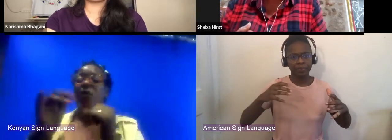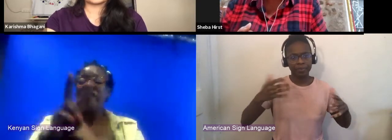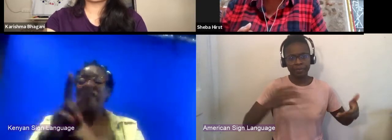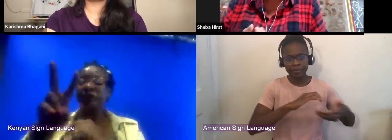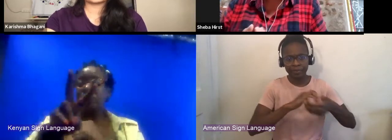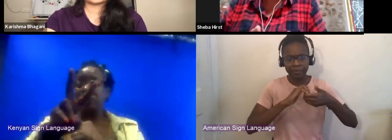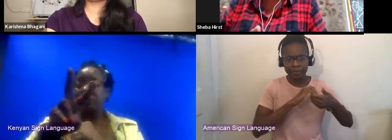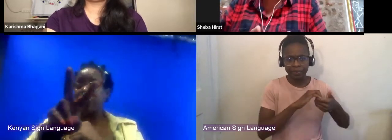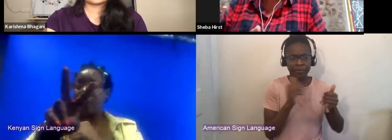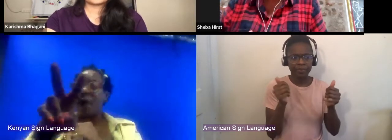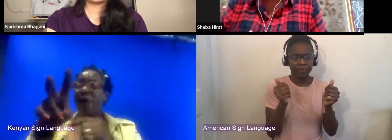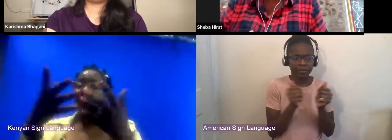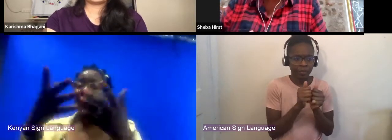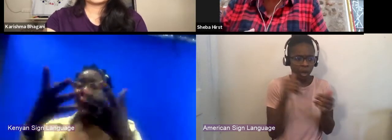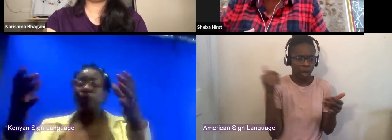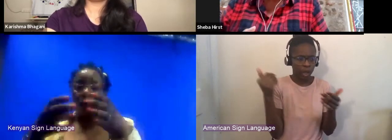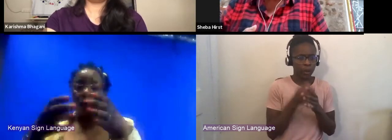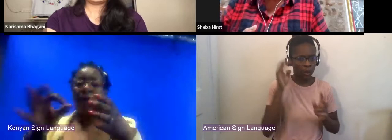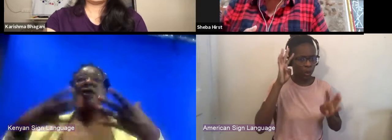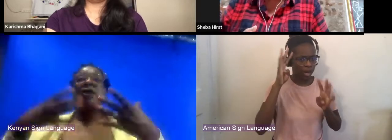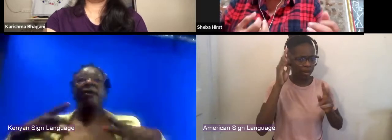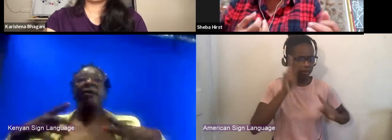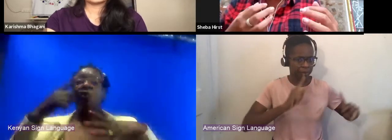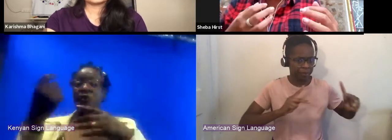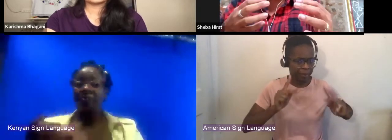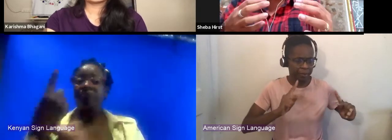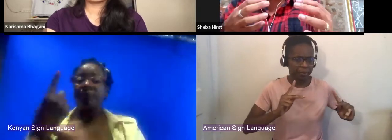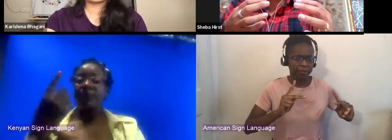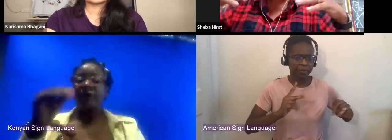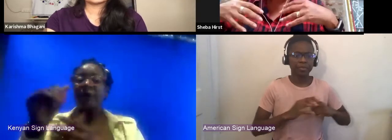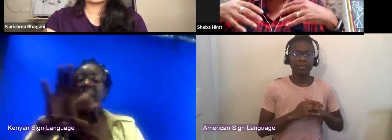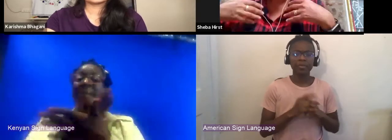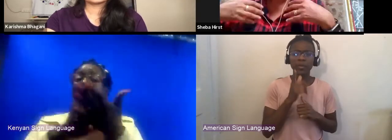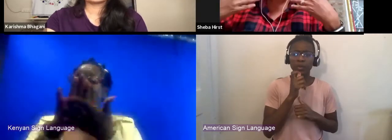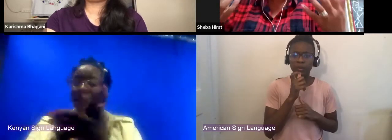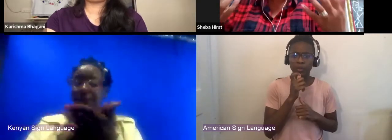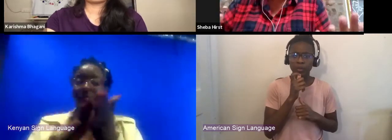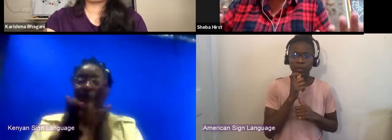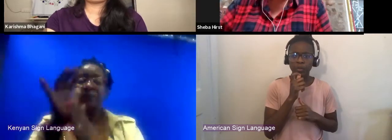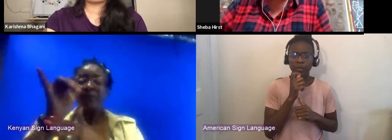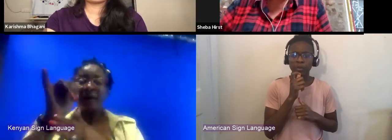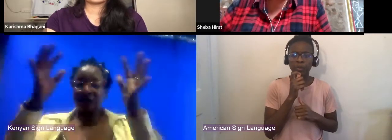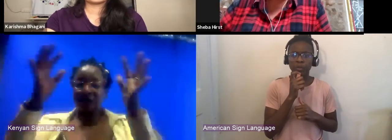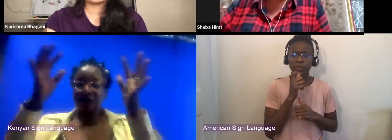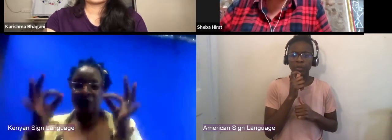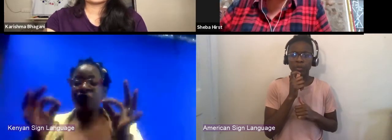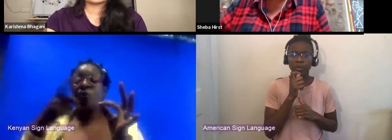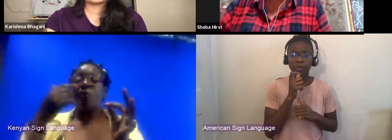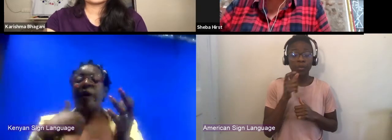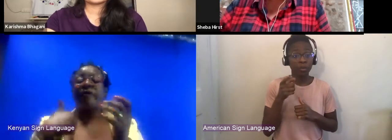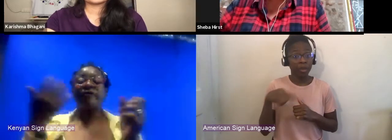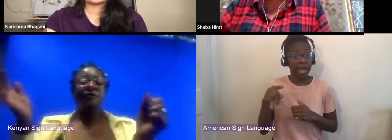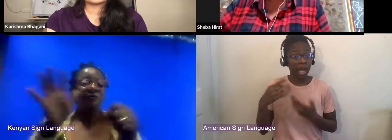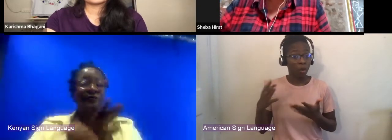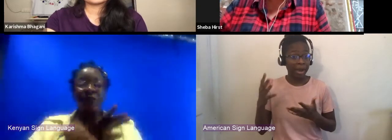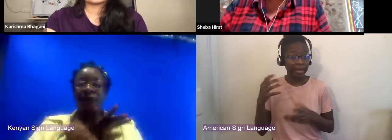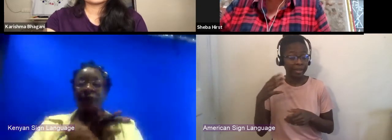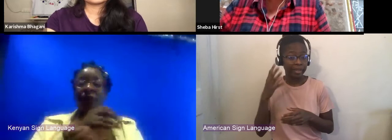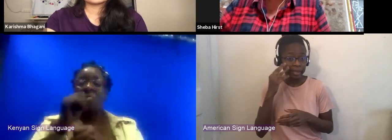in a cinematic tradition who are adding a whole other layer on top of the thing that we already make. And that is very, very satisfying, very gratifying.